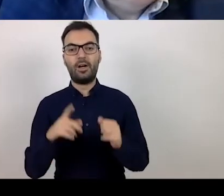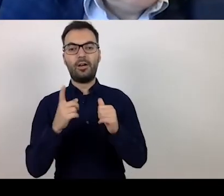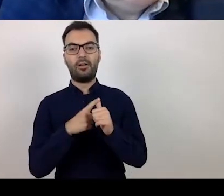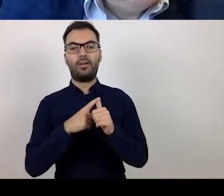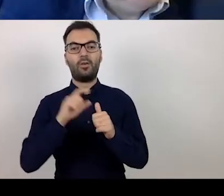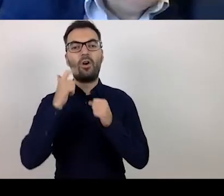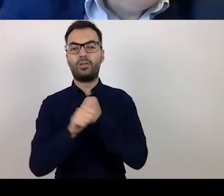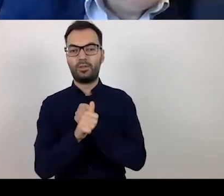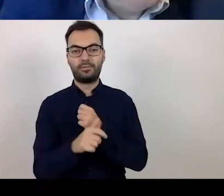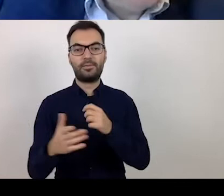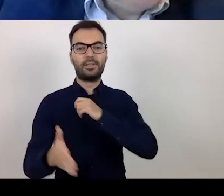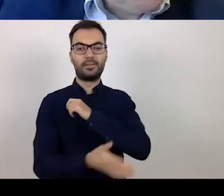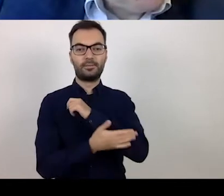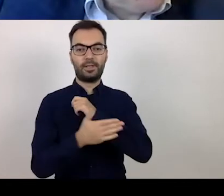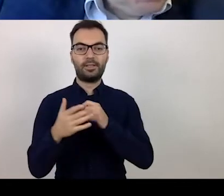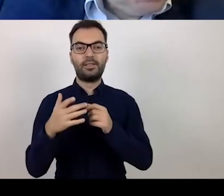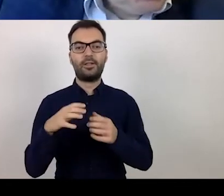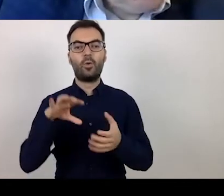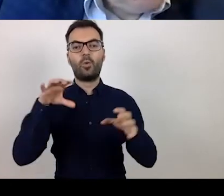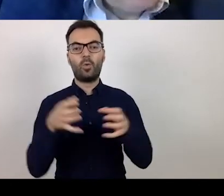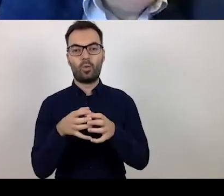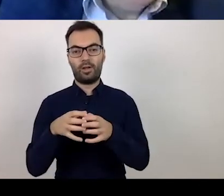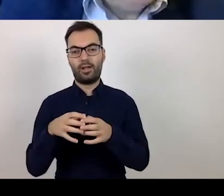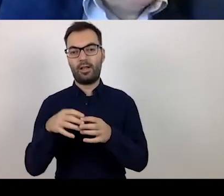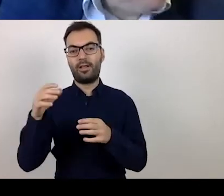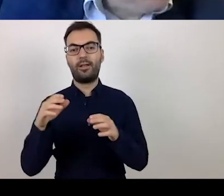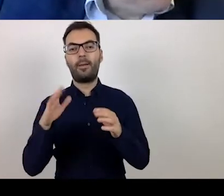the support for the sector of small and medium-sized enterprises.